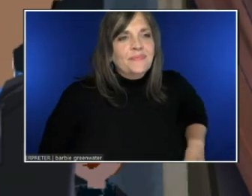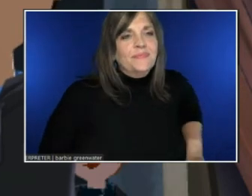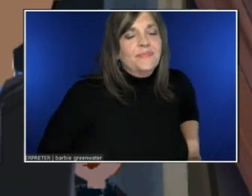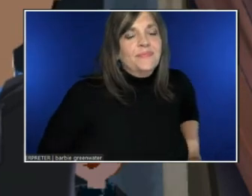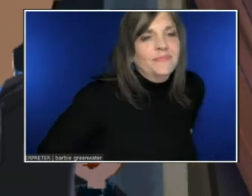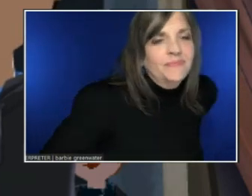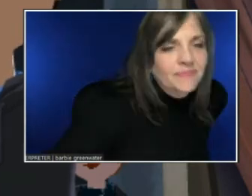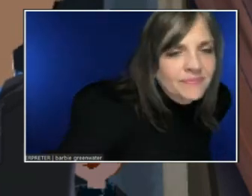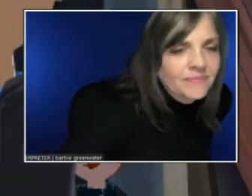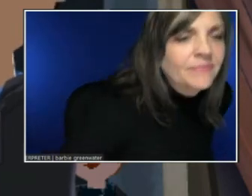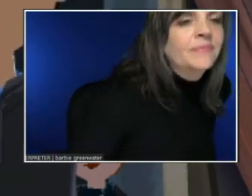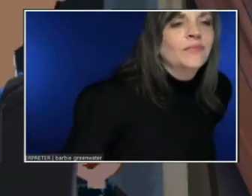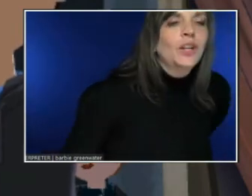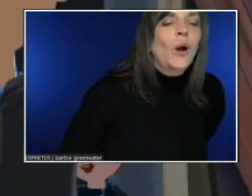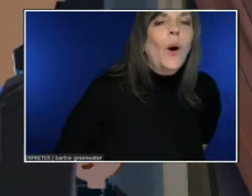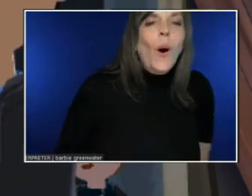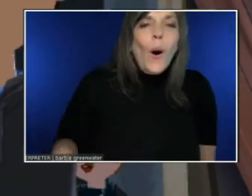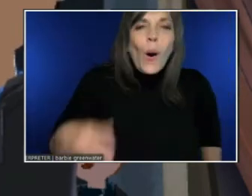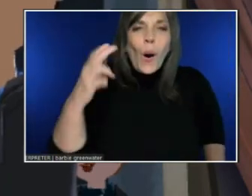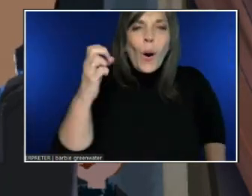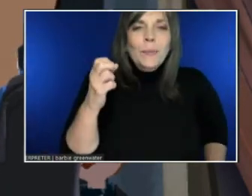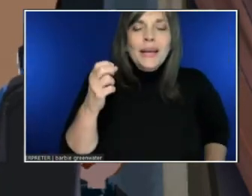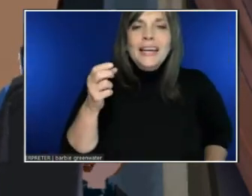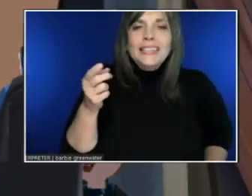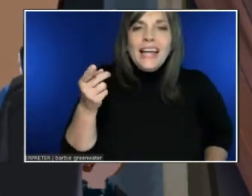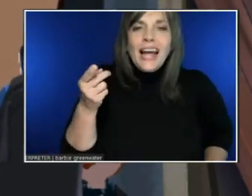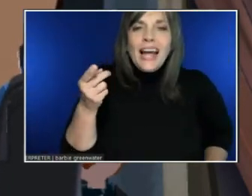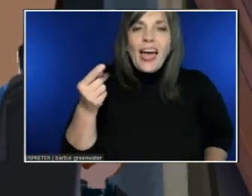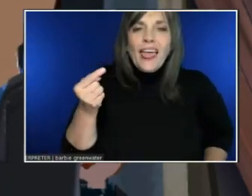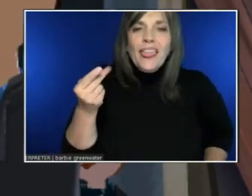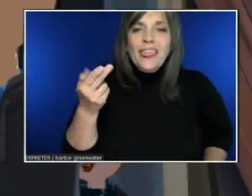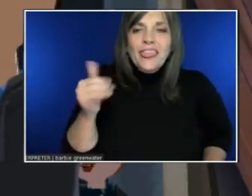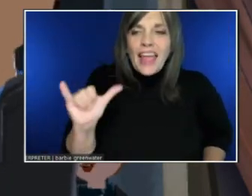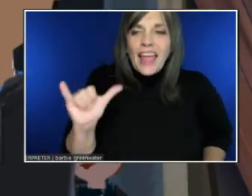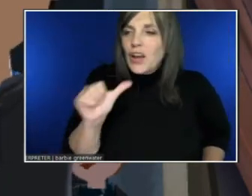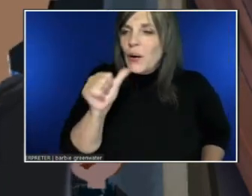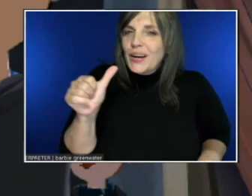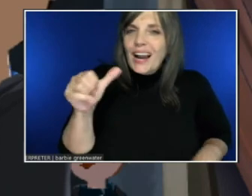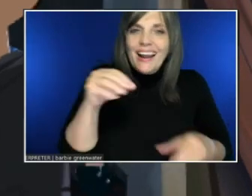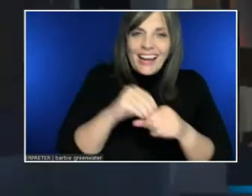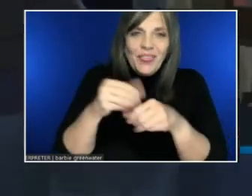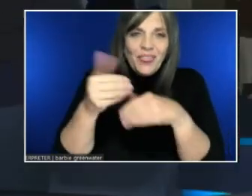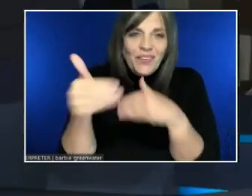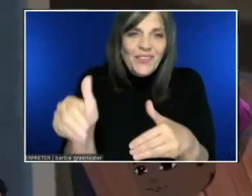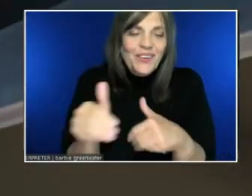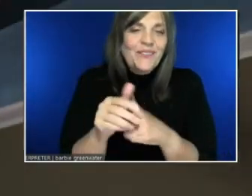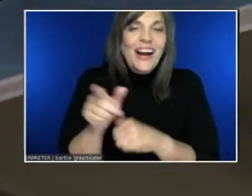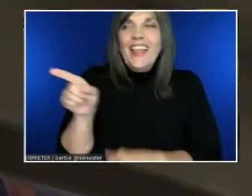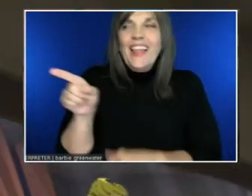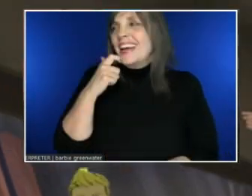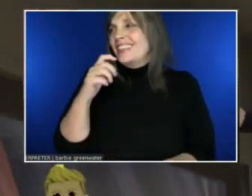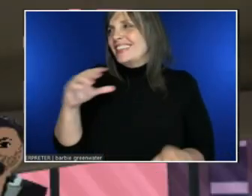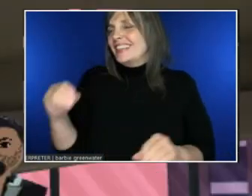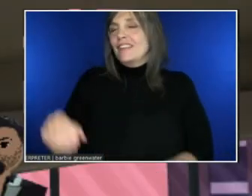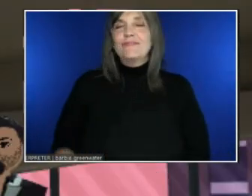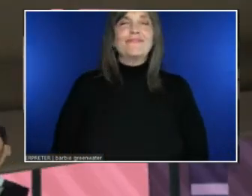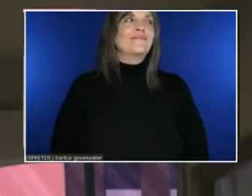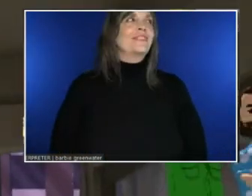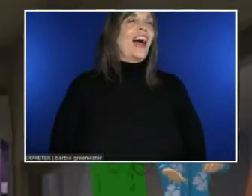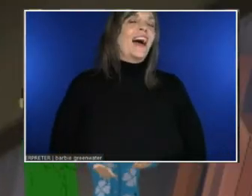Yes, they just left, sorry. All right. Well, Lorelle, thank you! Next question.